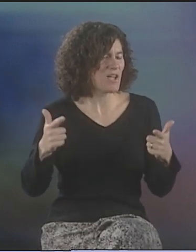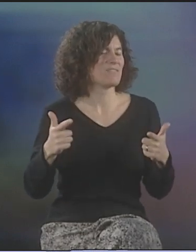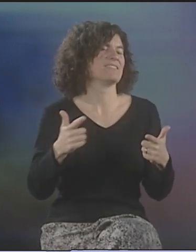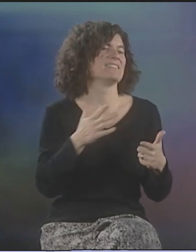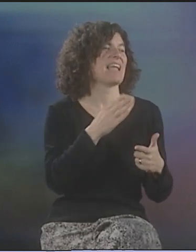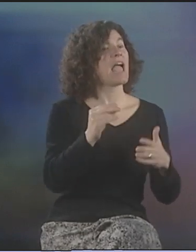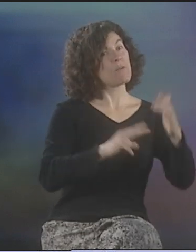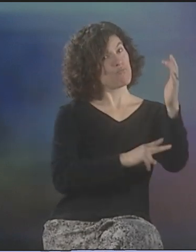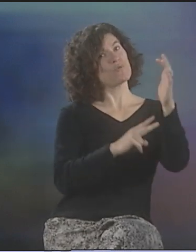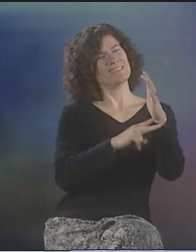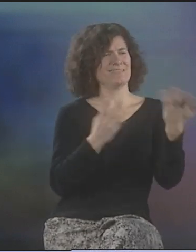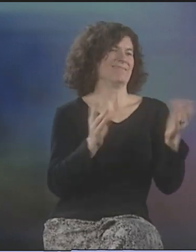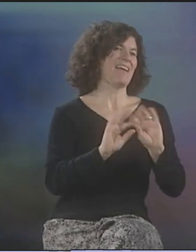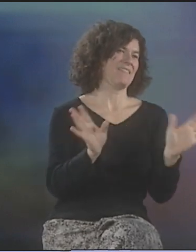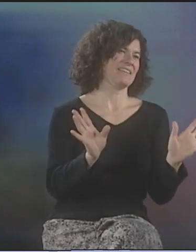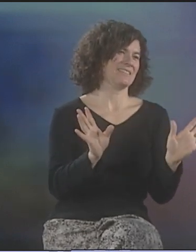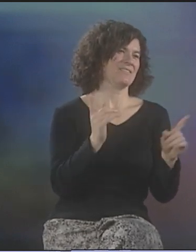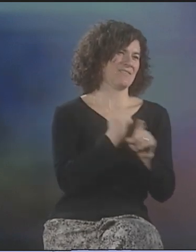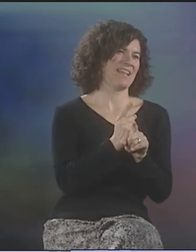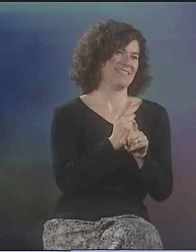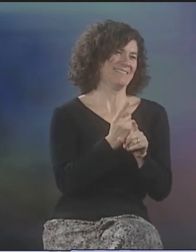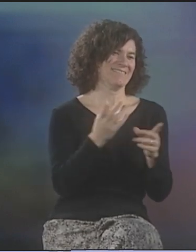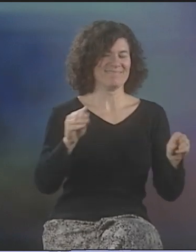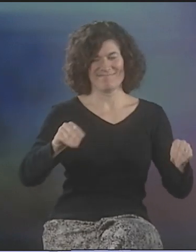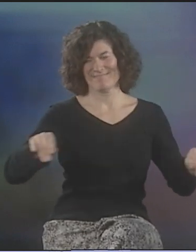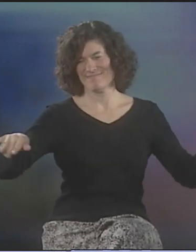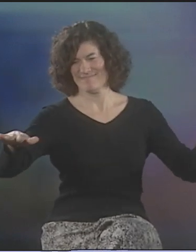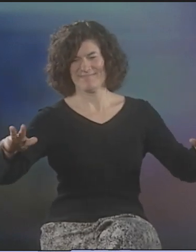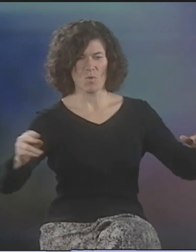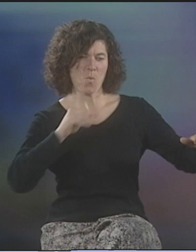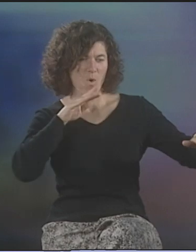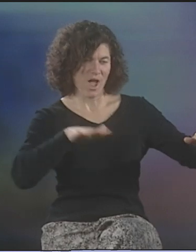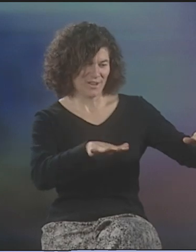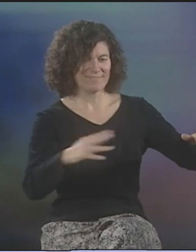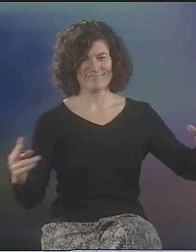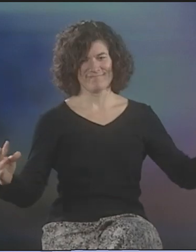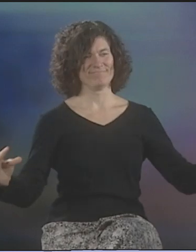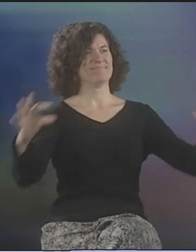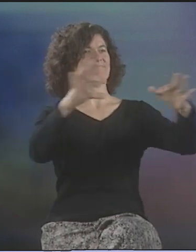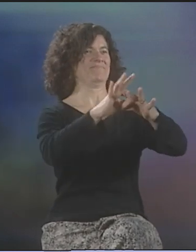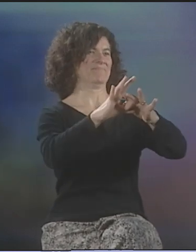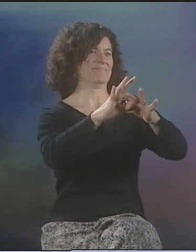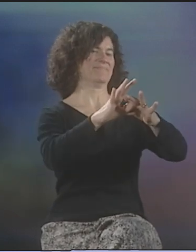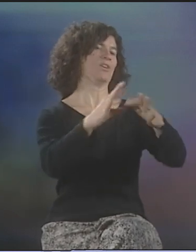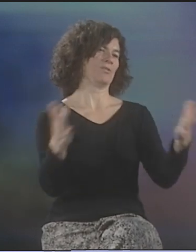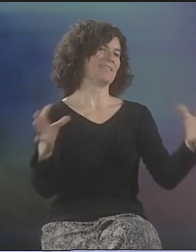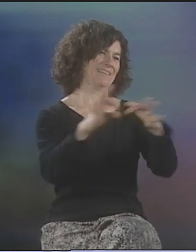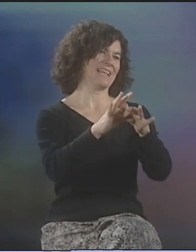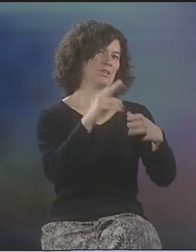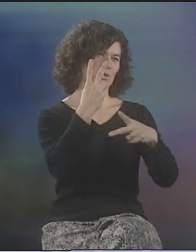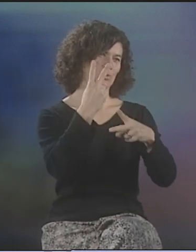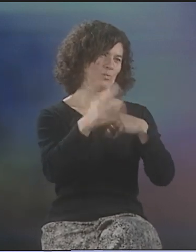FOR DEAF PEOPLE BECAUSE THEY'RE SECOND-LANGUAGE LEARNERS OF ENGLISH. SO, THAT'S WHAT THE "OF" PART WAS, AND THE "BRIDGE," OF COURSE, WAS JOINING TWO LANDS,